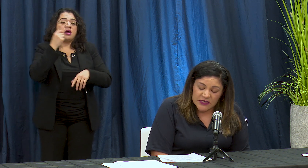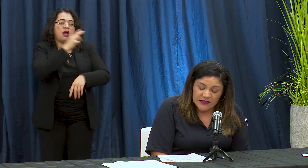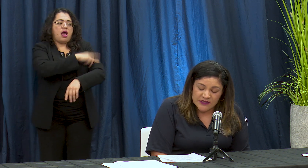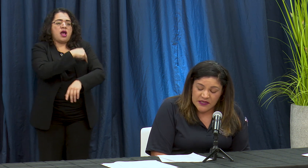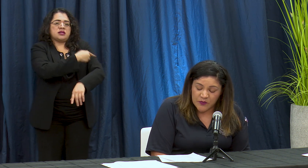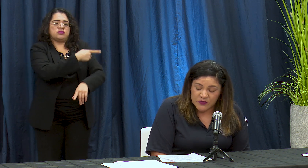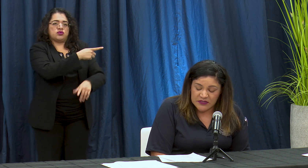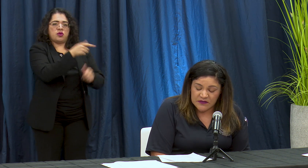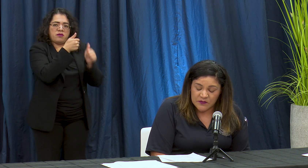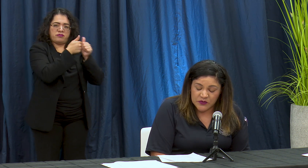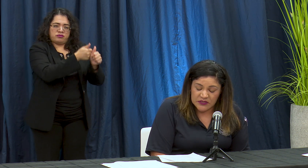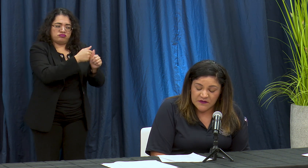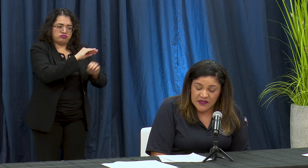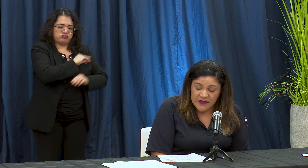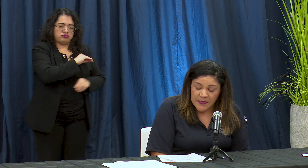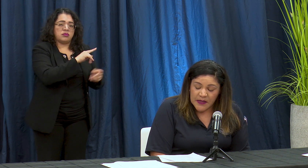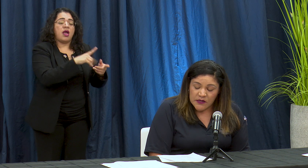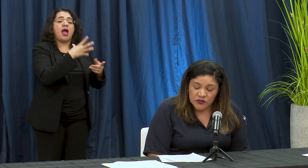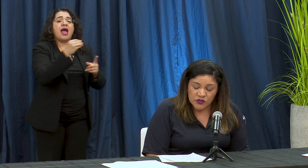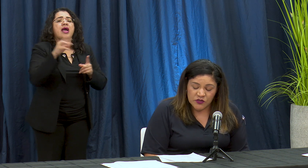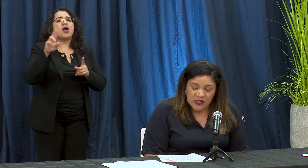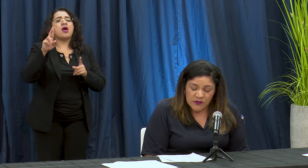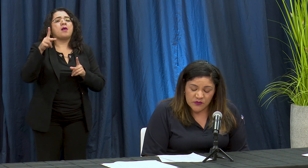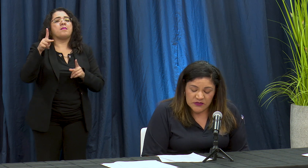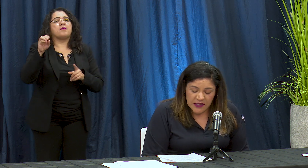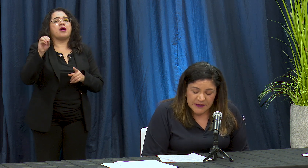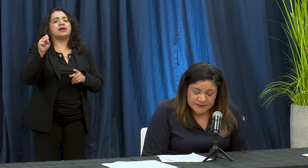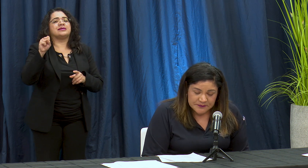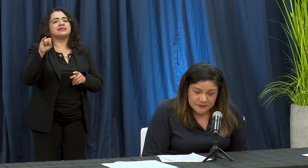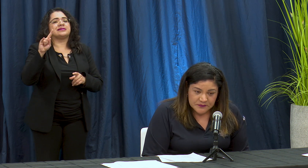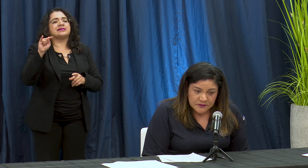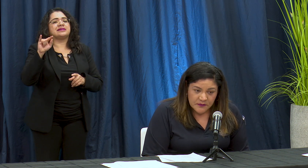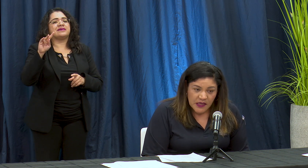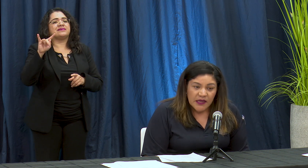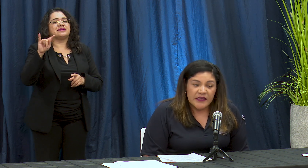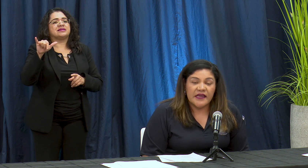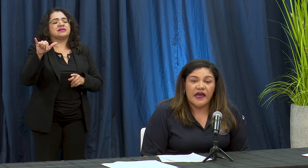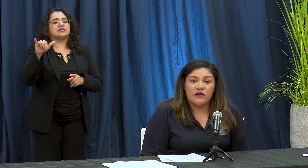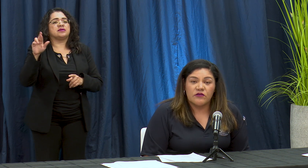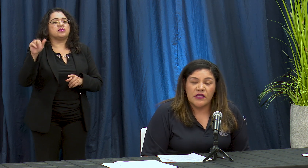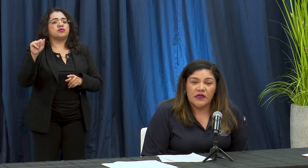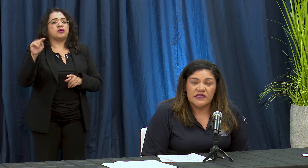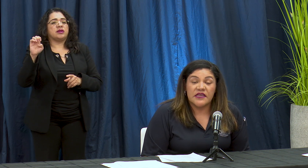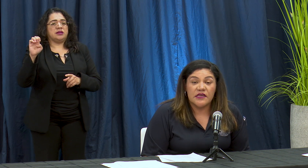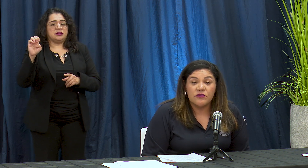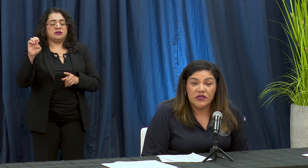ITA's a deposit positive edad nosotros tenemos que llegar o y seguir un